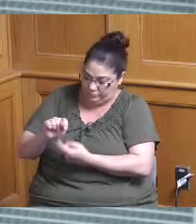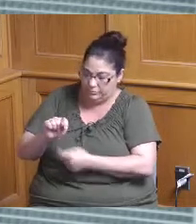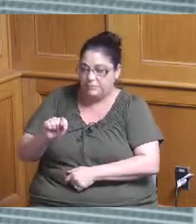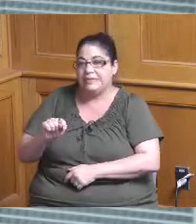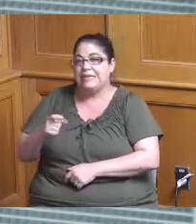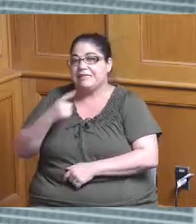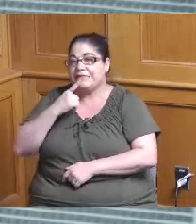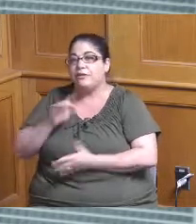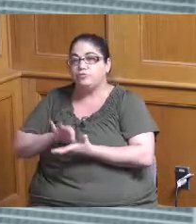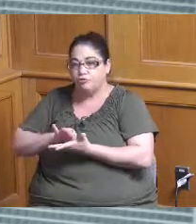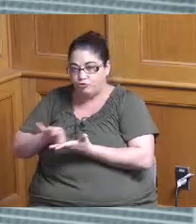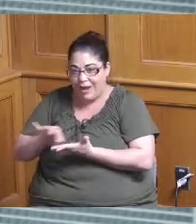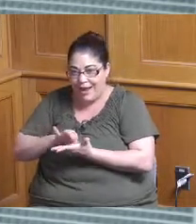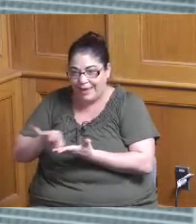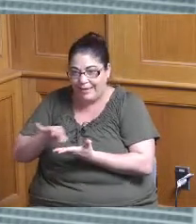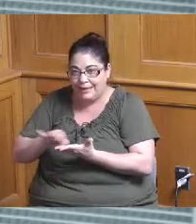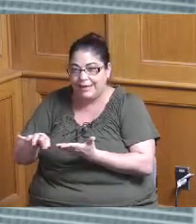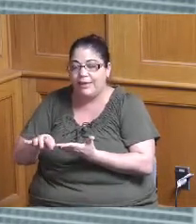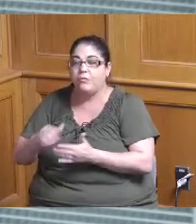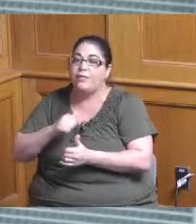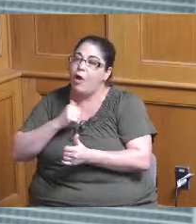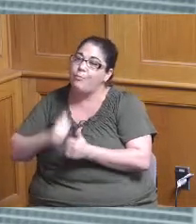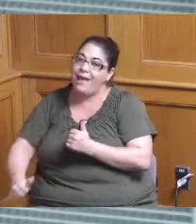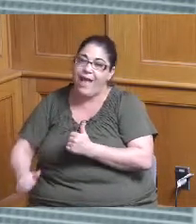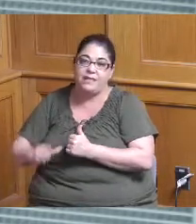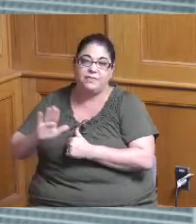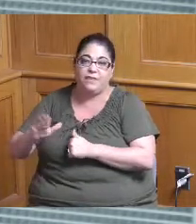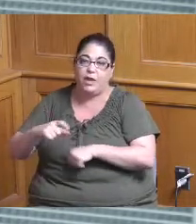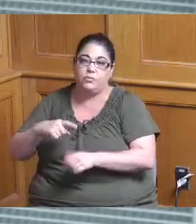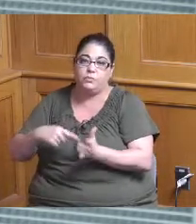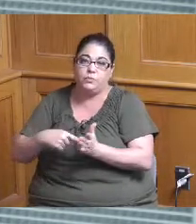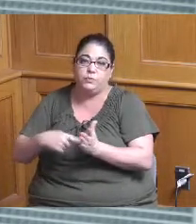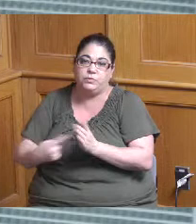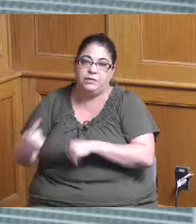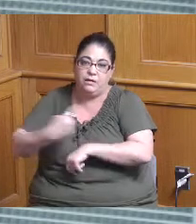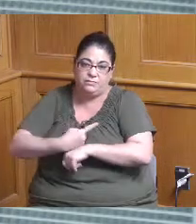that those milestones have already passed okay but all of the I've you know I would say this